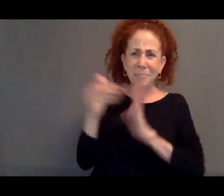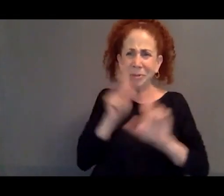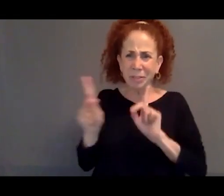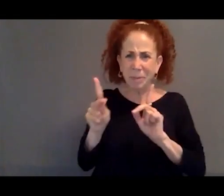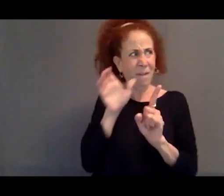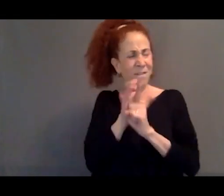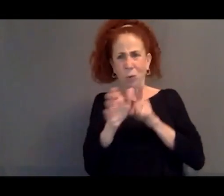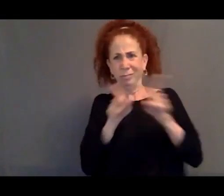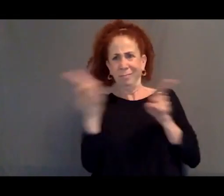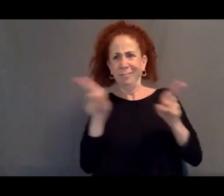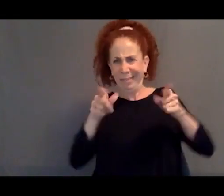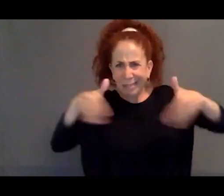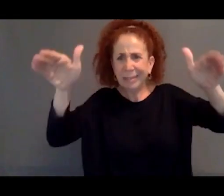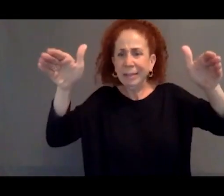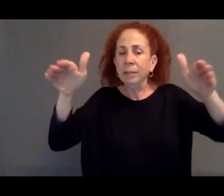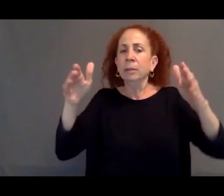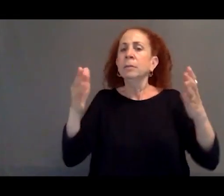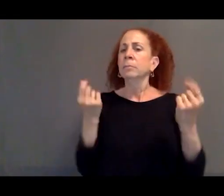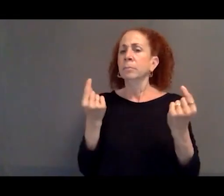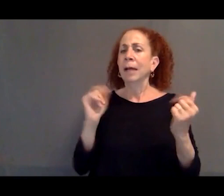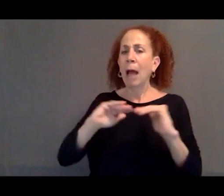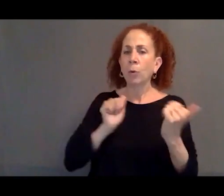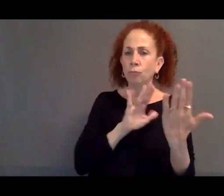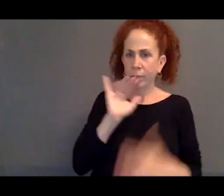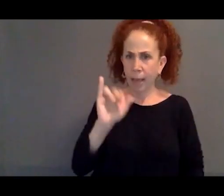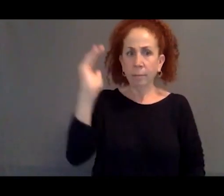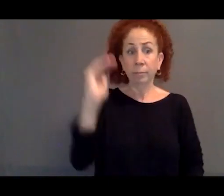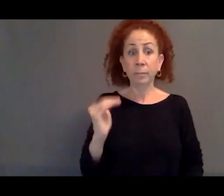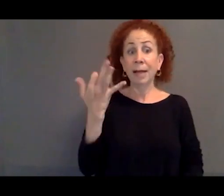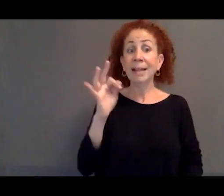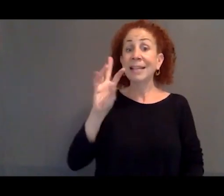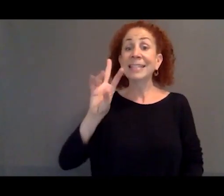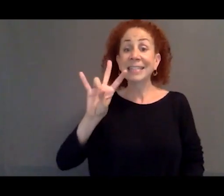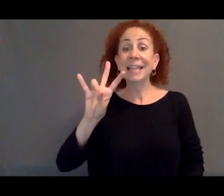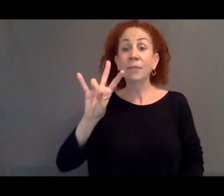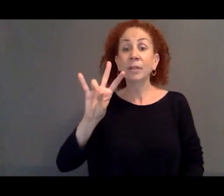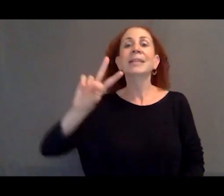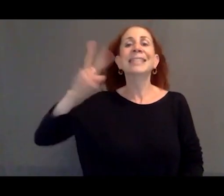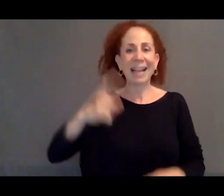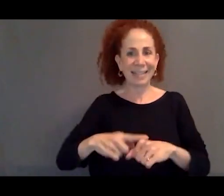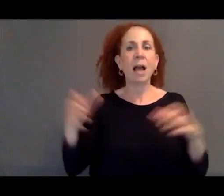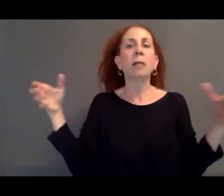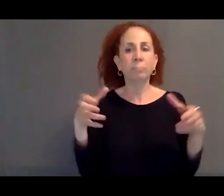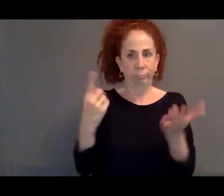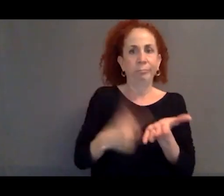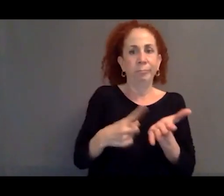And then, in 1967, there was a second protocol which extended that initial understanding